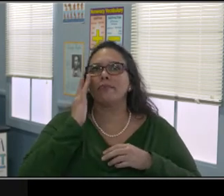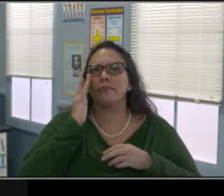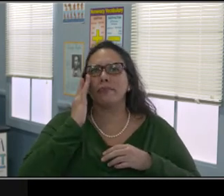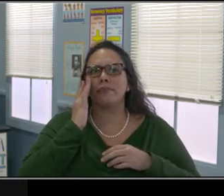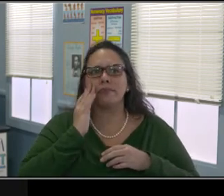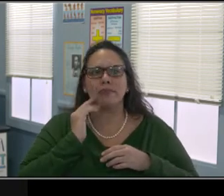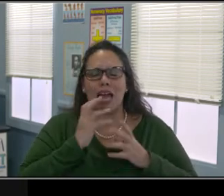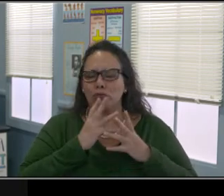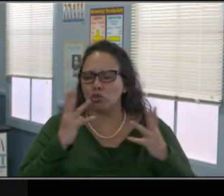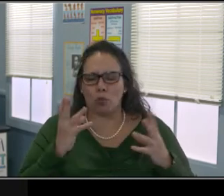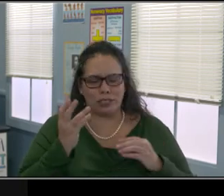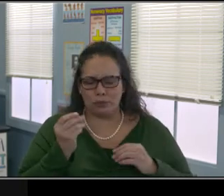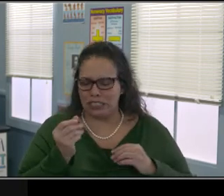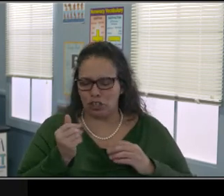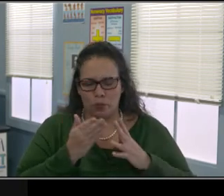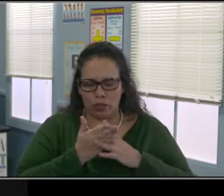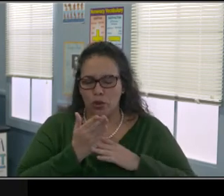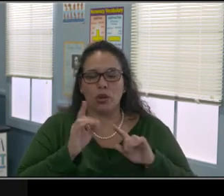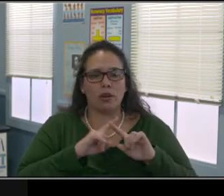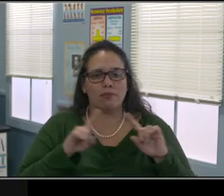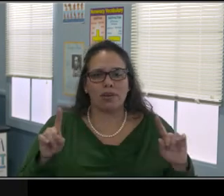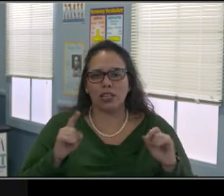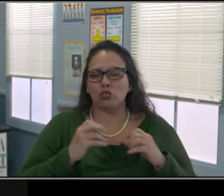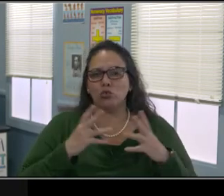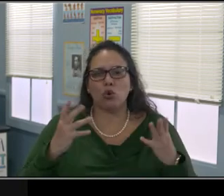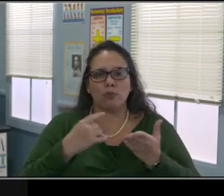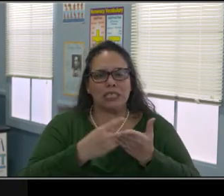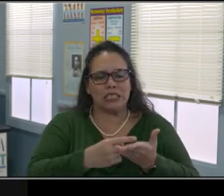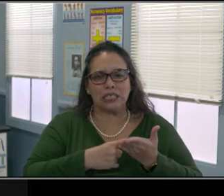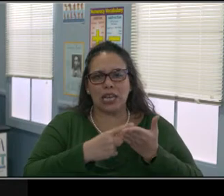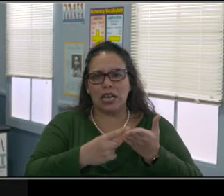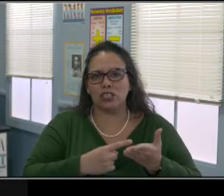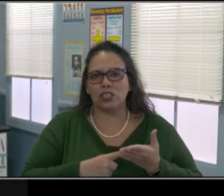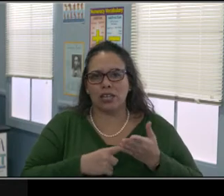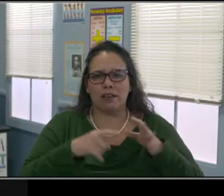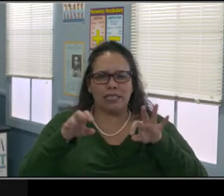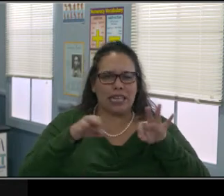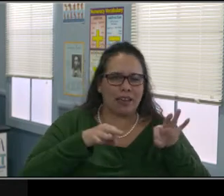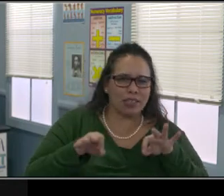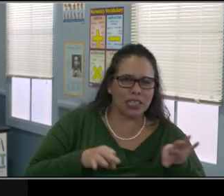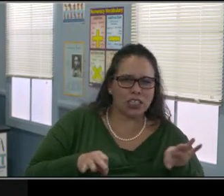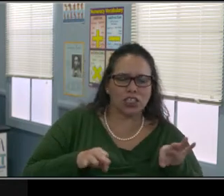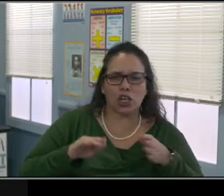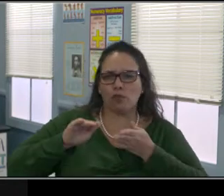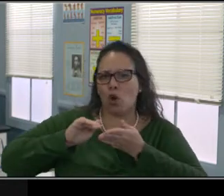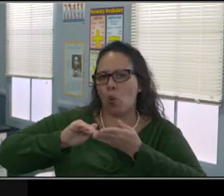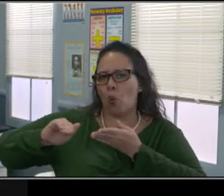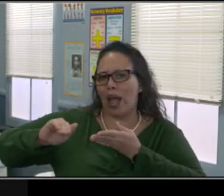with whatever the answer is. Now, I know it's really hard, especially with assessments cause I do a lot of those